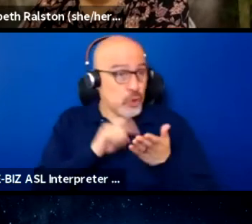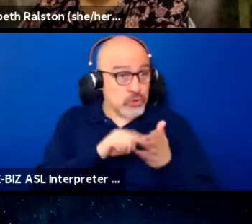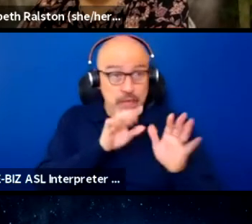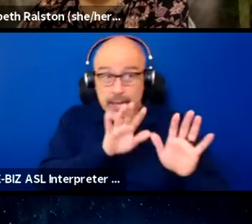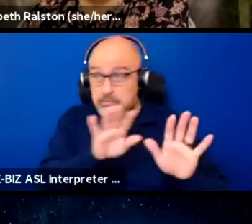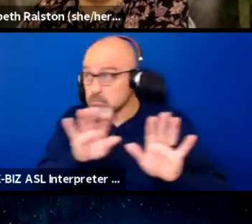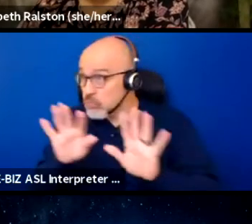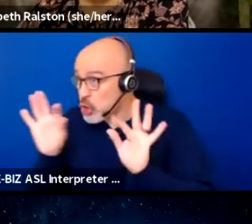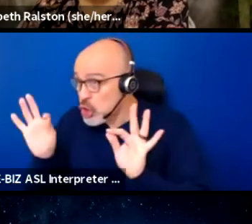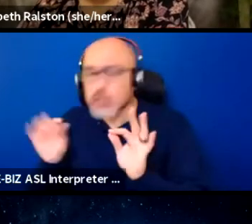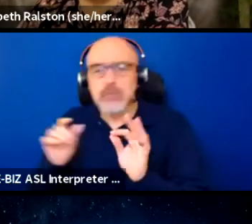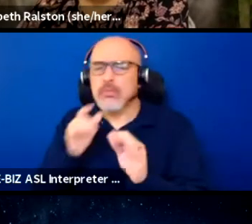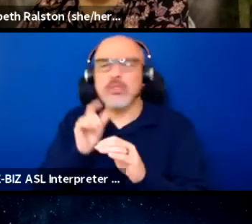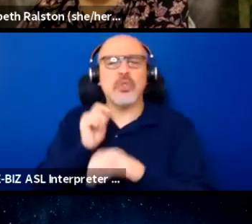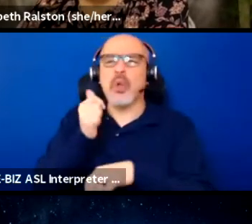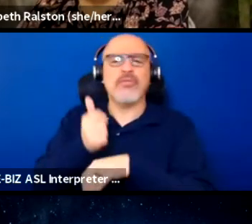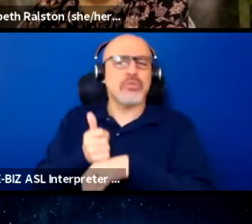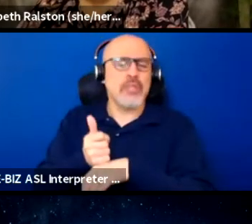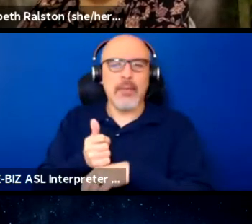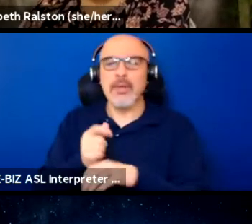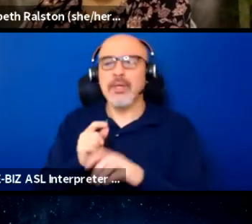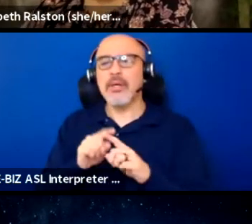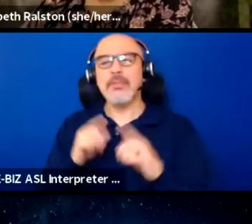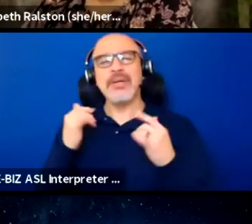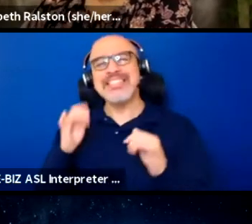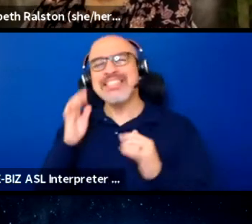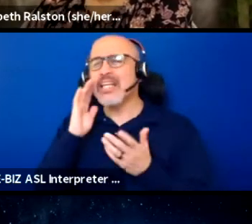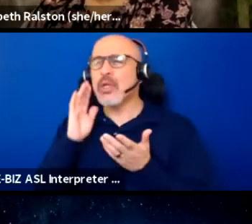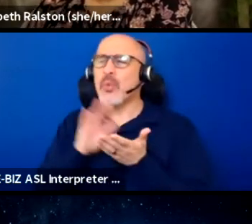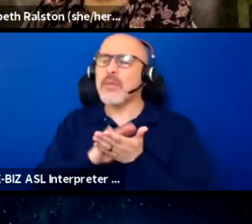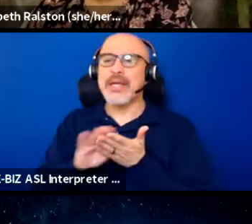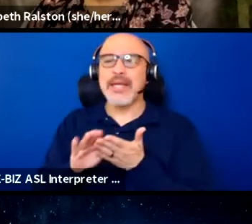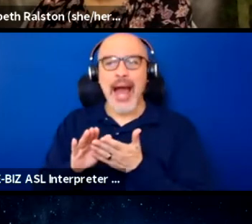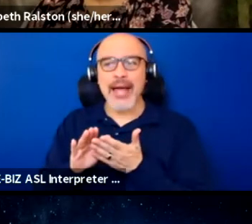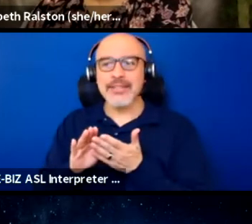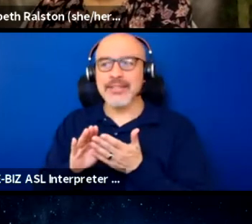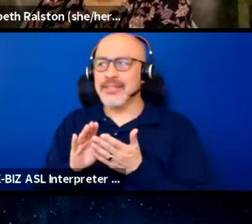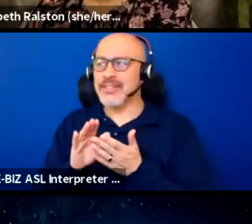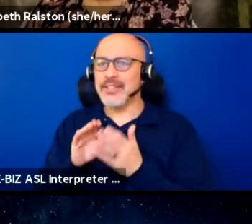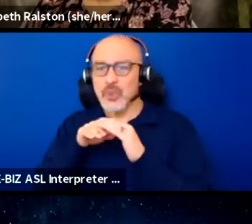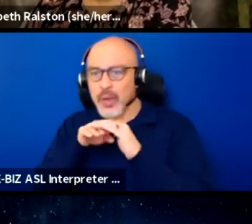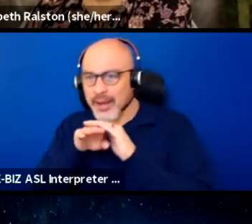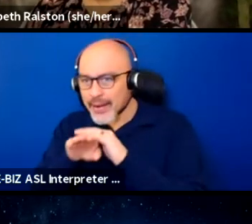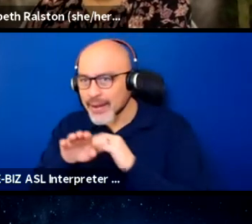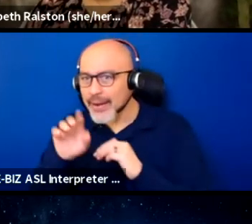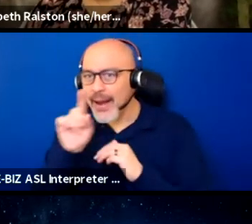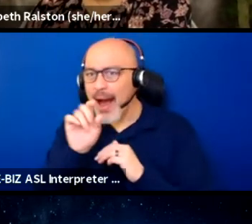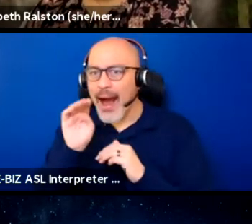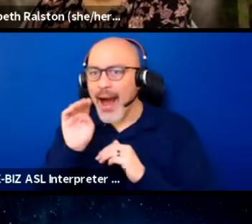but it would still be nice to get on a Zoom call with brand new people that I've never met before